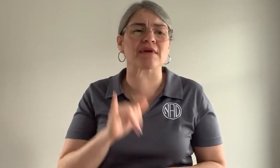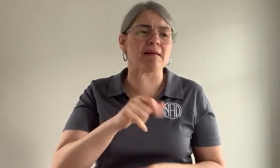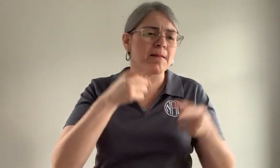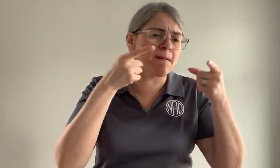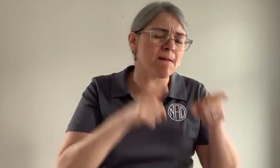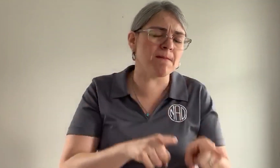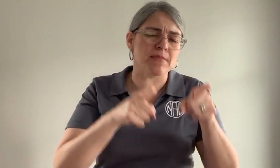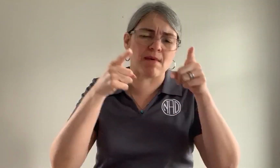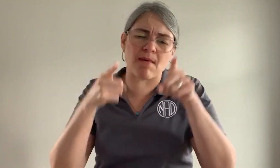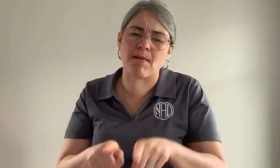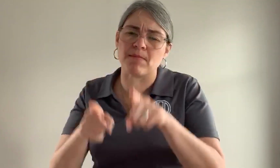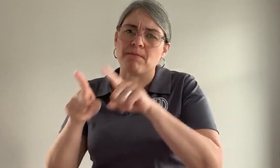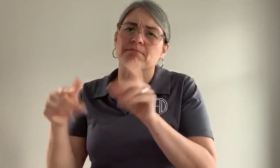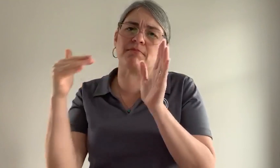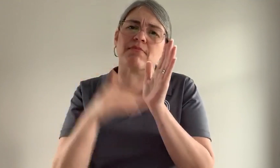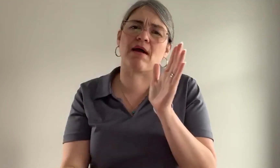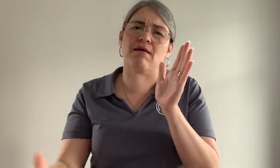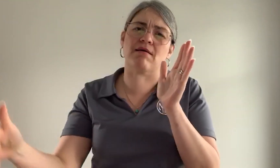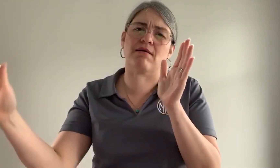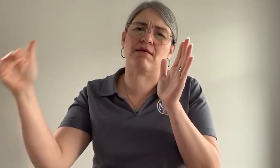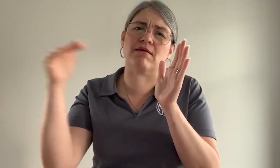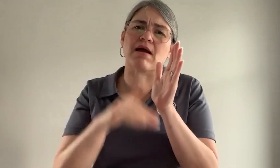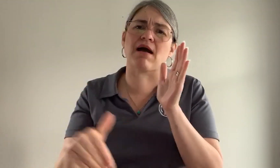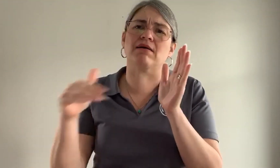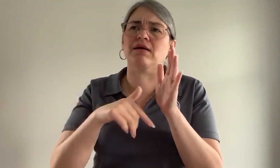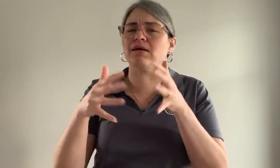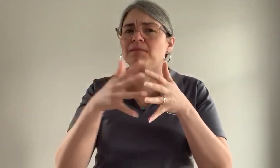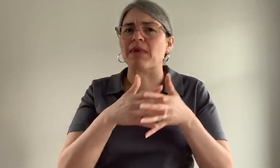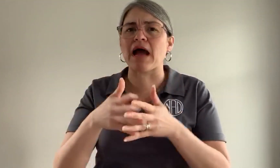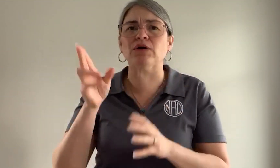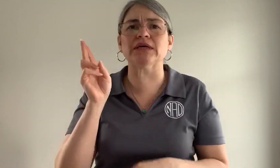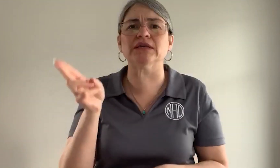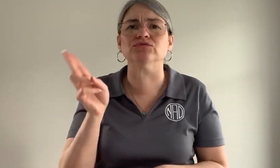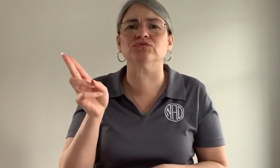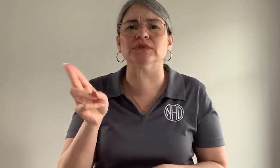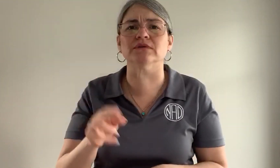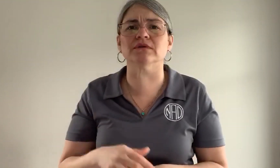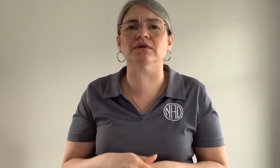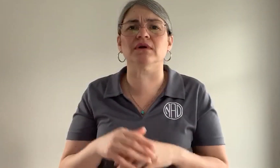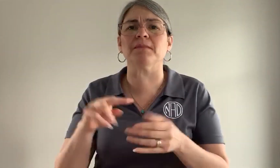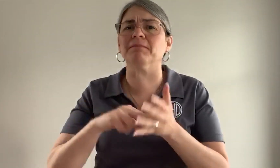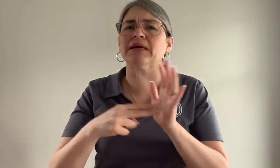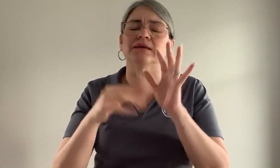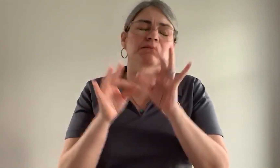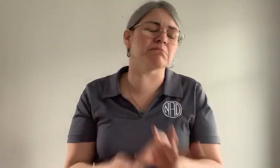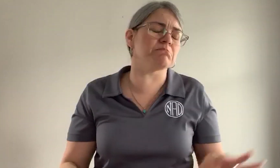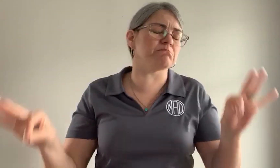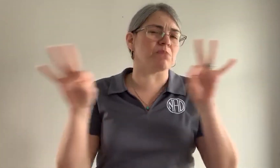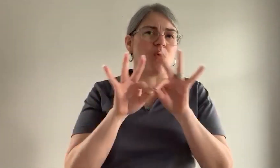These repeated instances over the course of American history demonstrate the continued importance